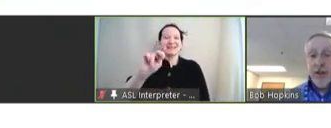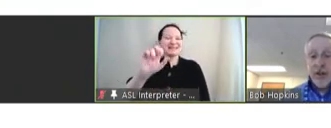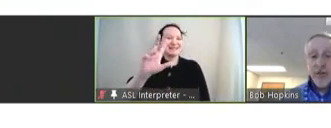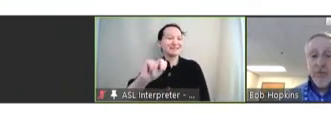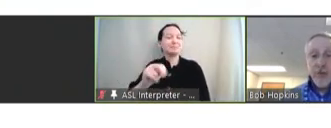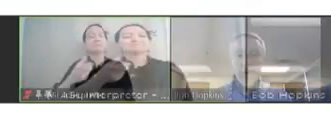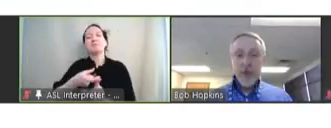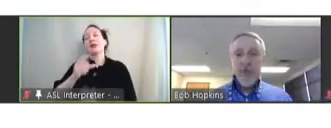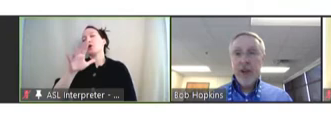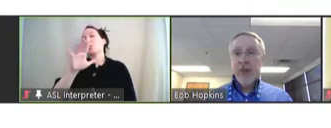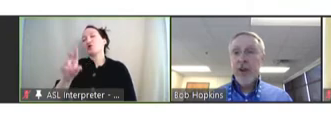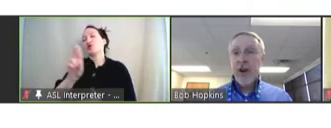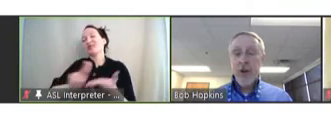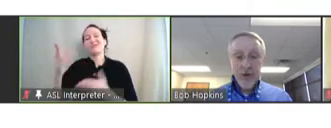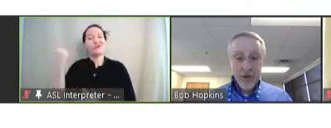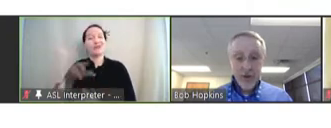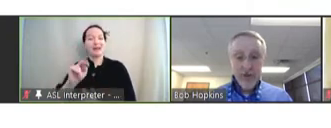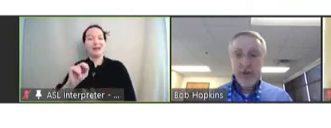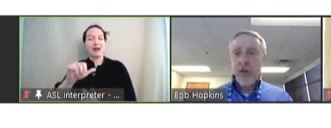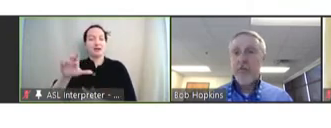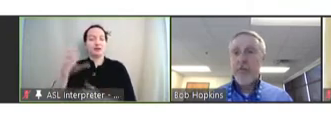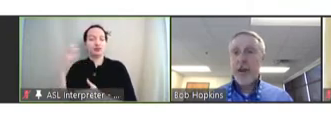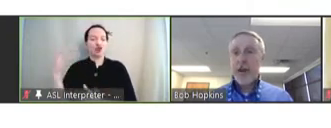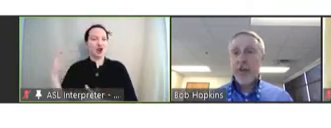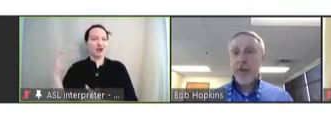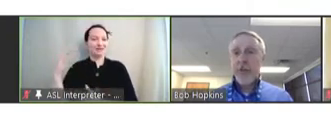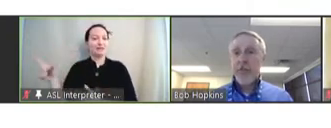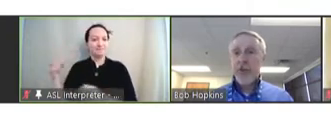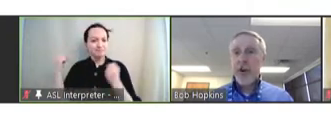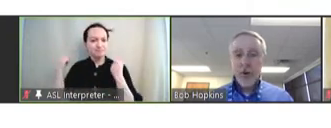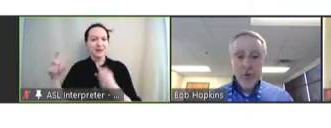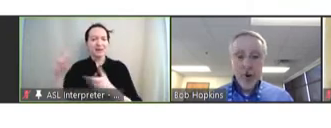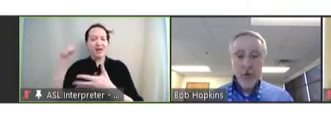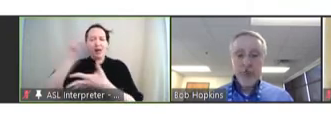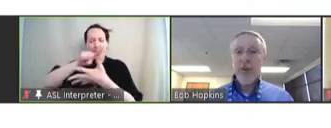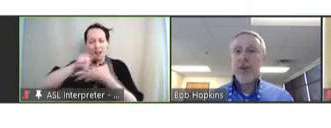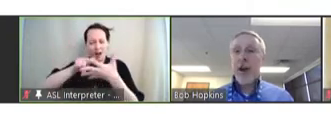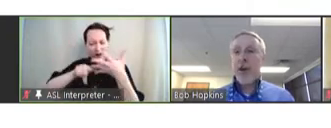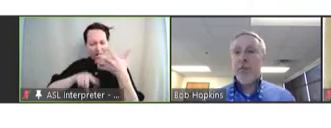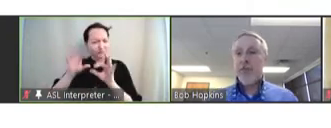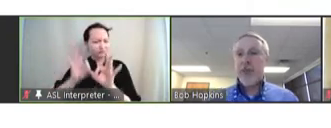is a former NVAC chair and has held many other critical roles in our immunization